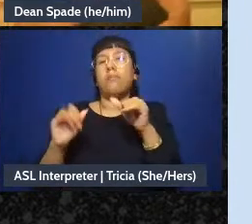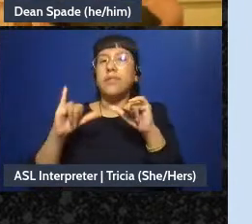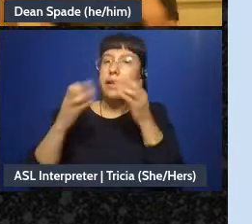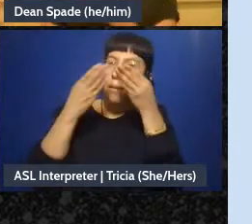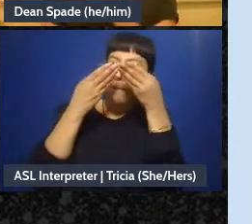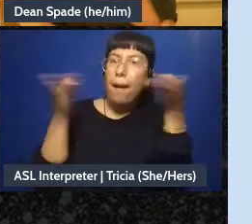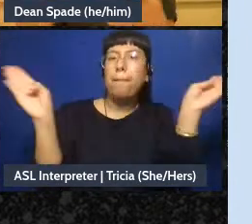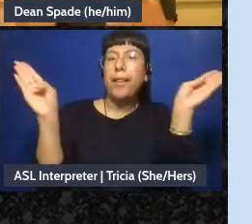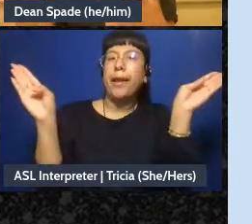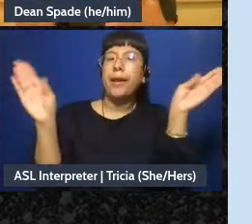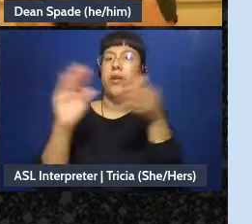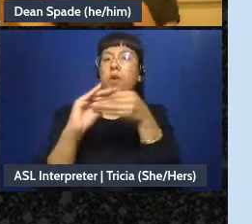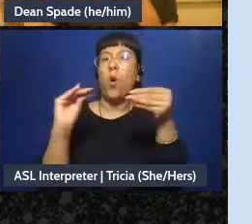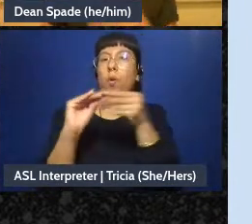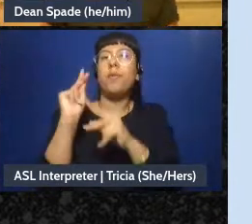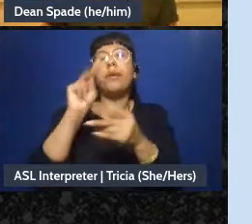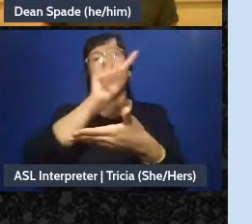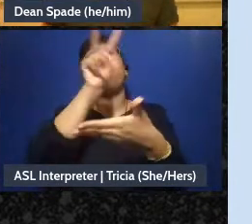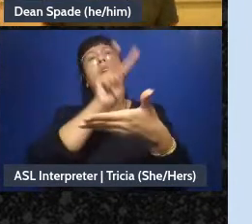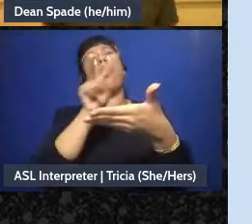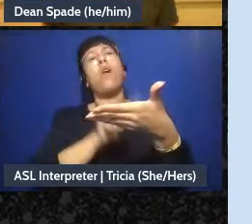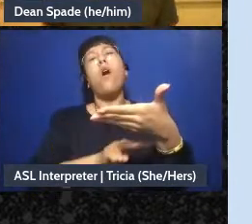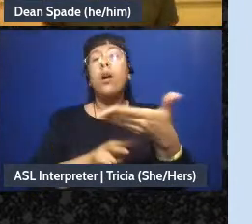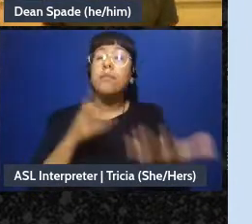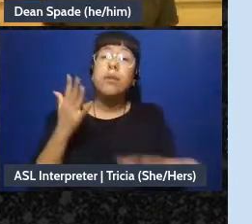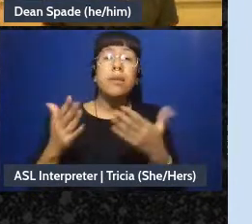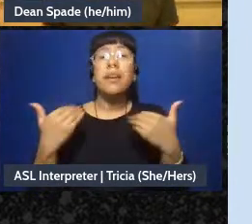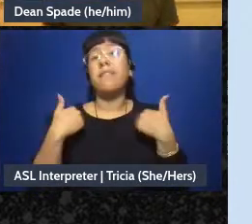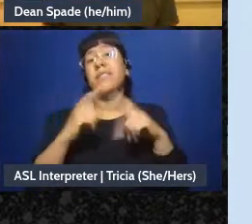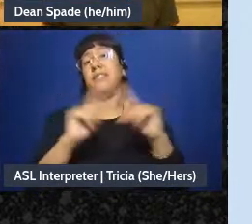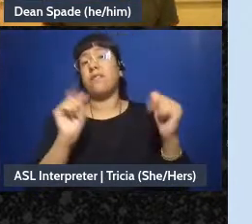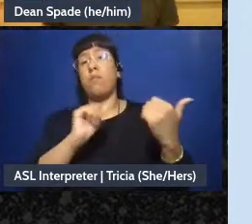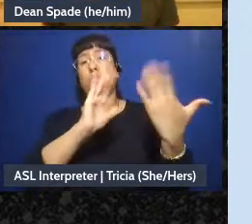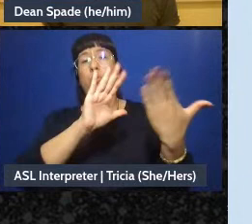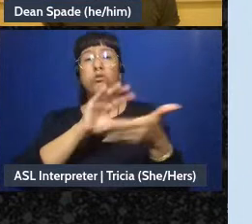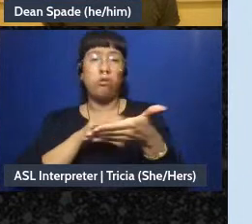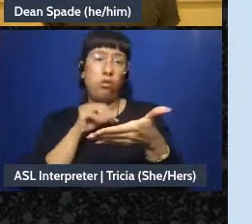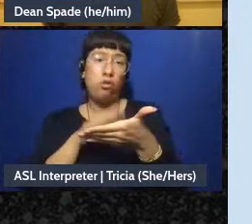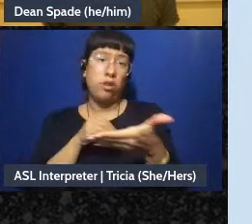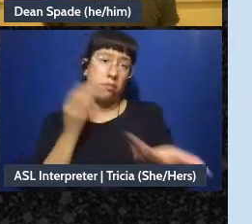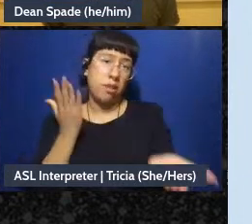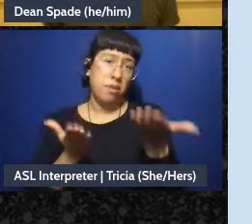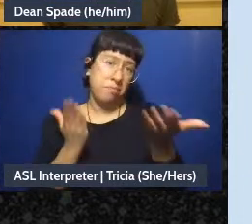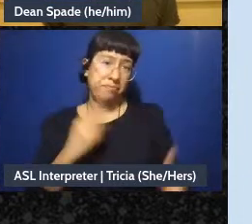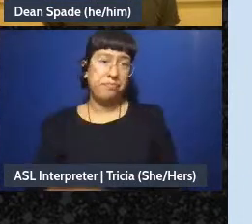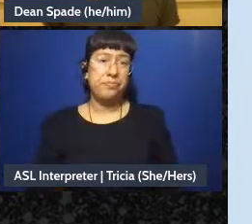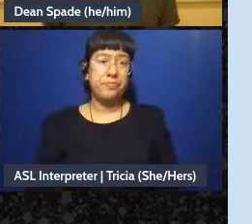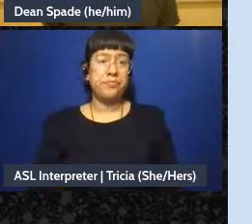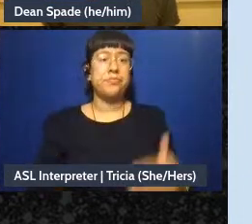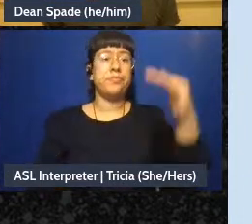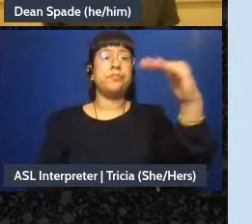people follow along who are different kinds of learners putting people into small groups, like,